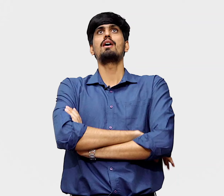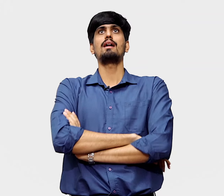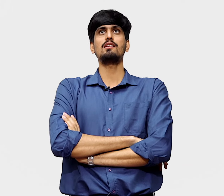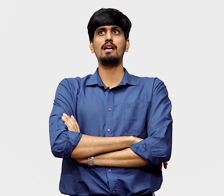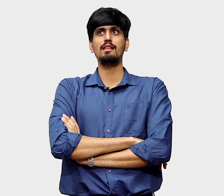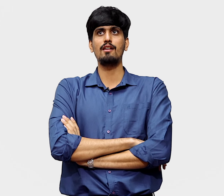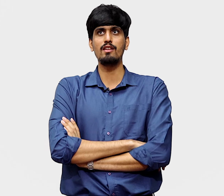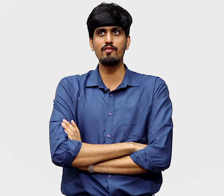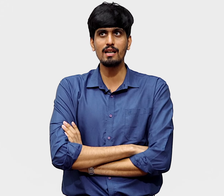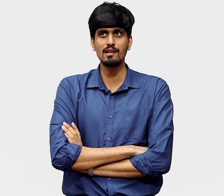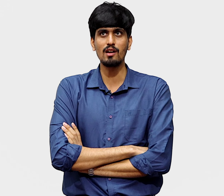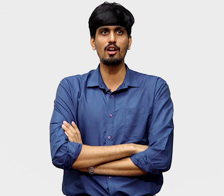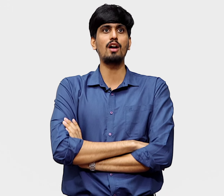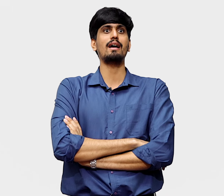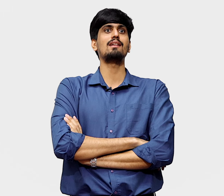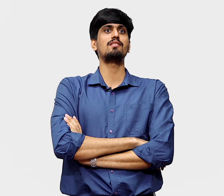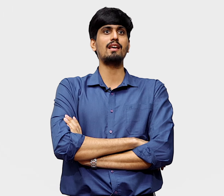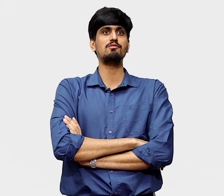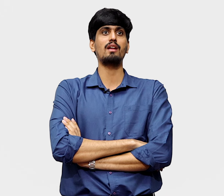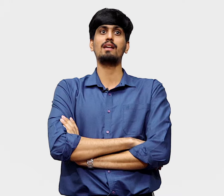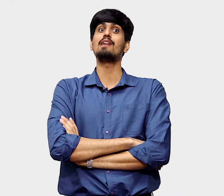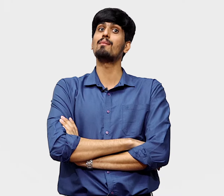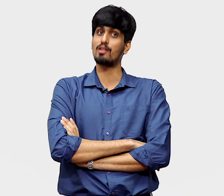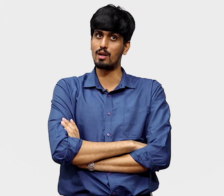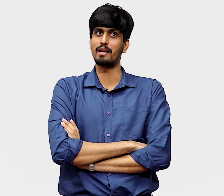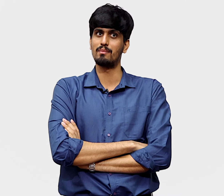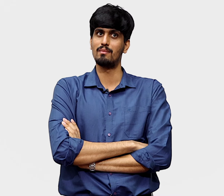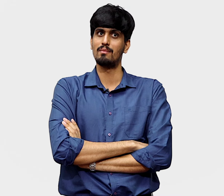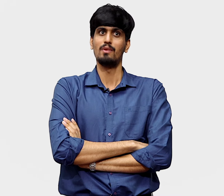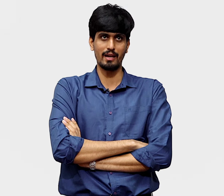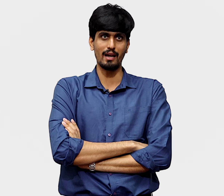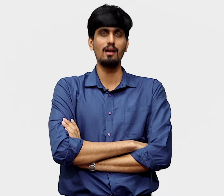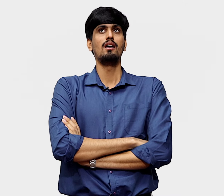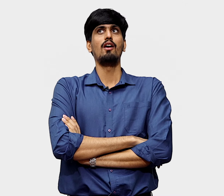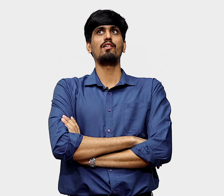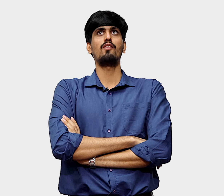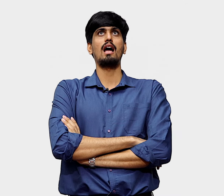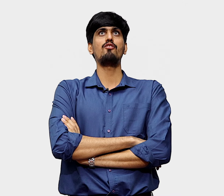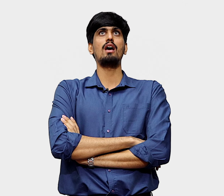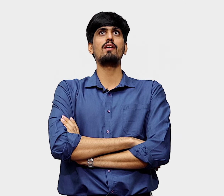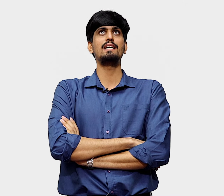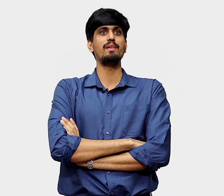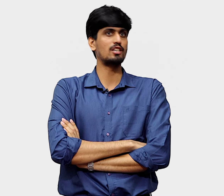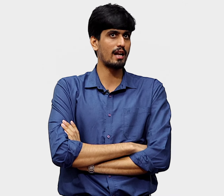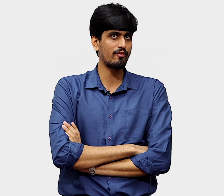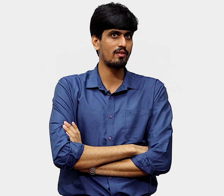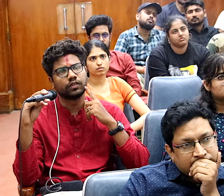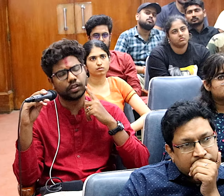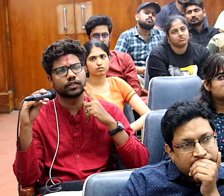You have to understand that we vegans are not against taste, we are against animal cruelty. Okay, first of all have you ever eaten meat in your life? Yes.